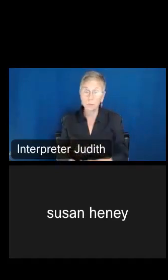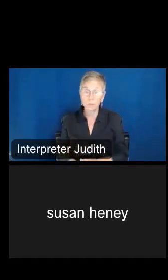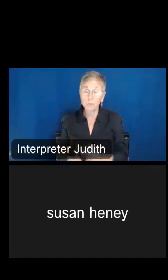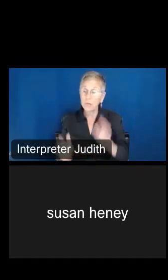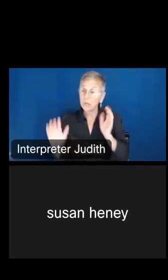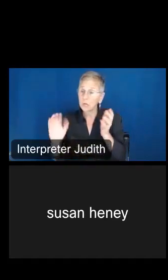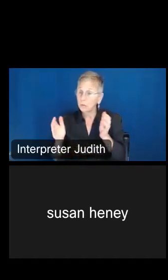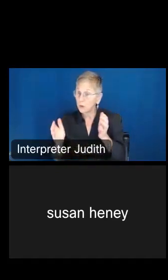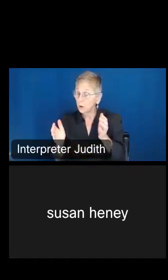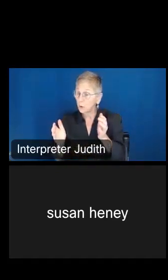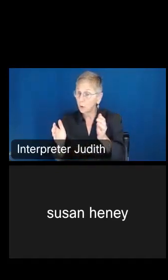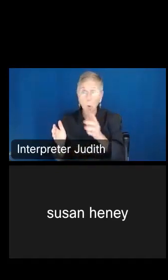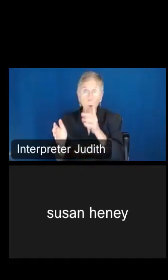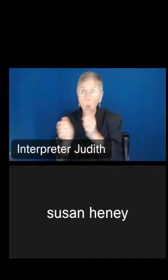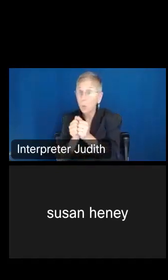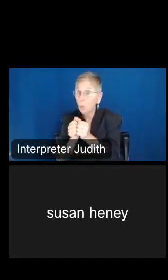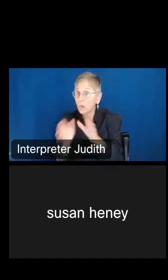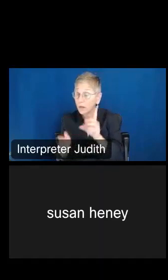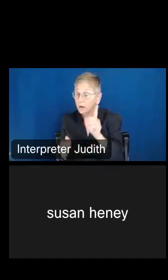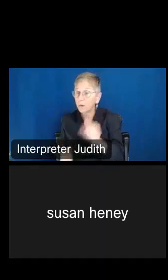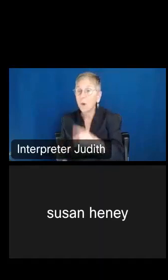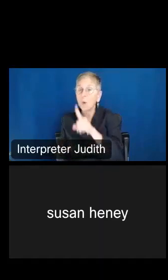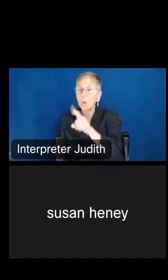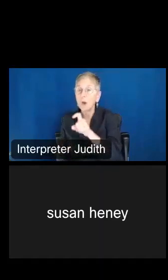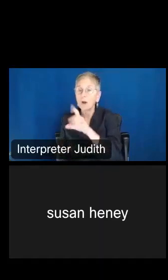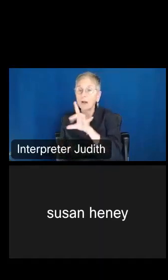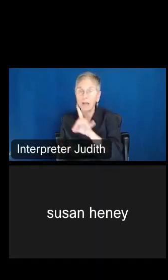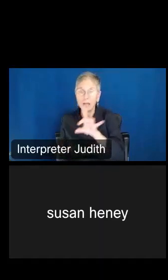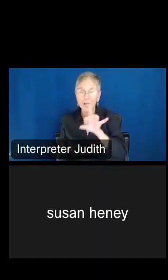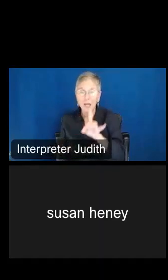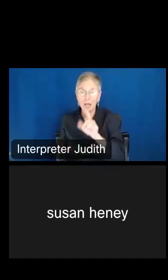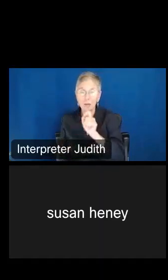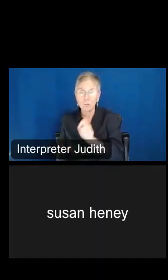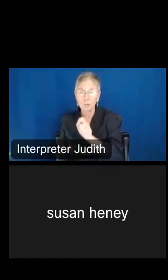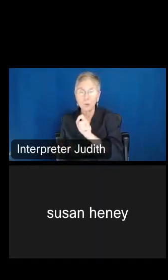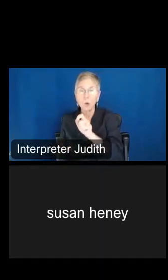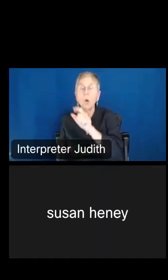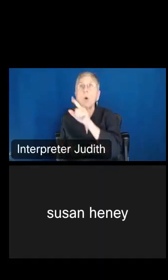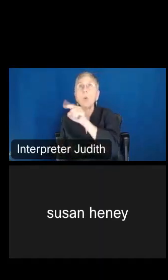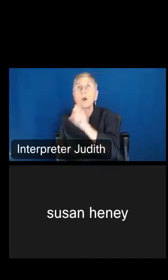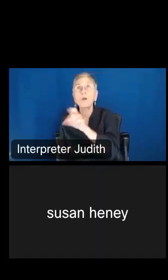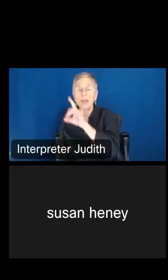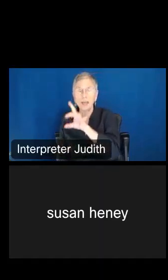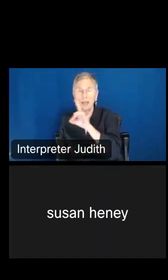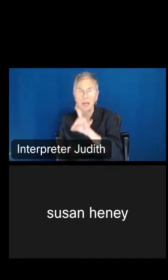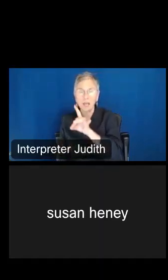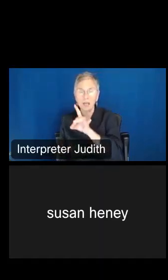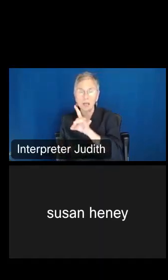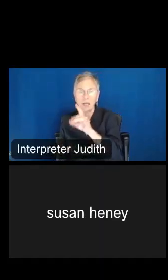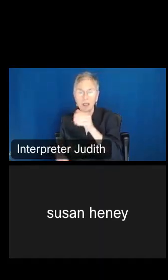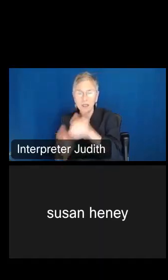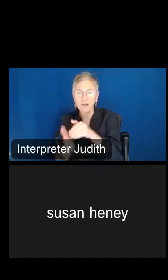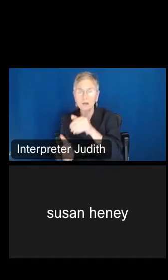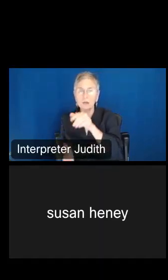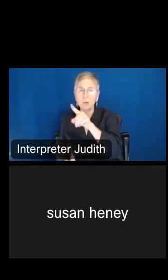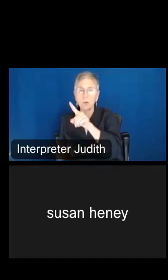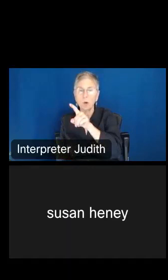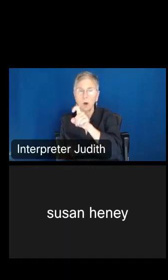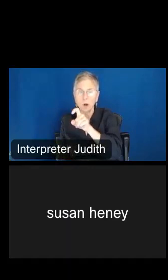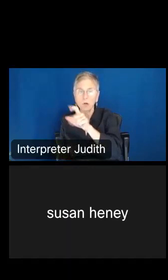without a disability, 188,134 people work from home. So you can compare and contrast